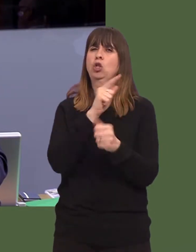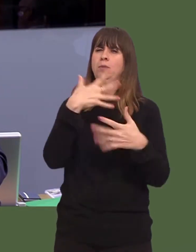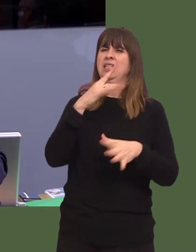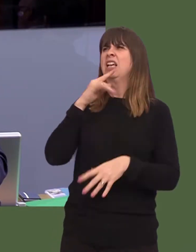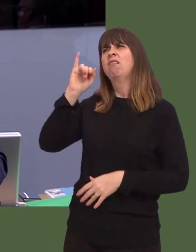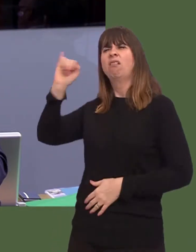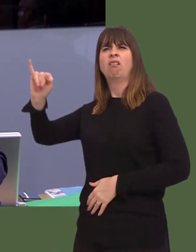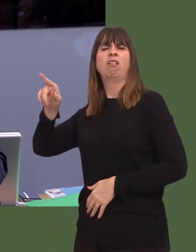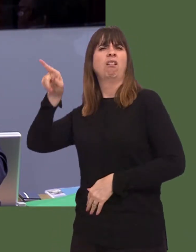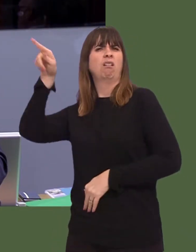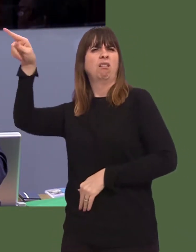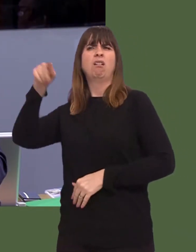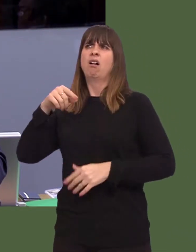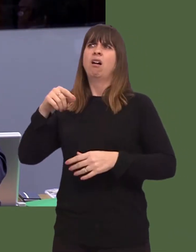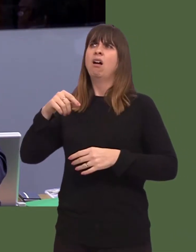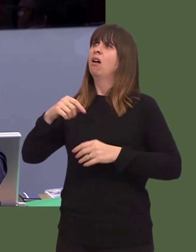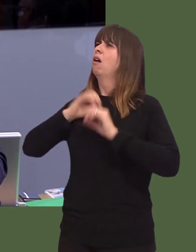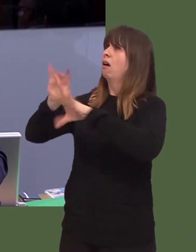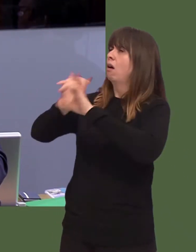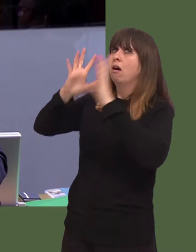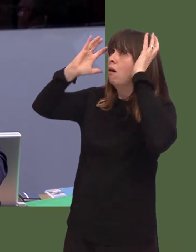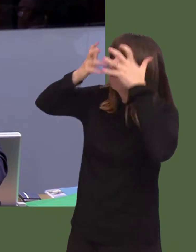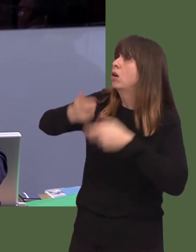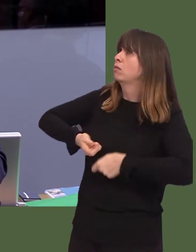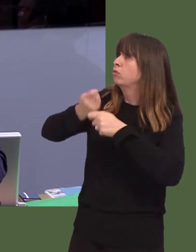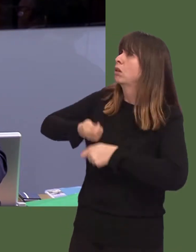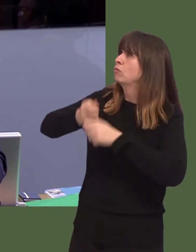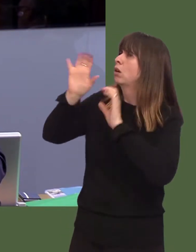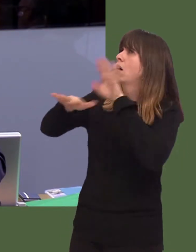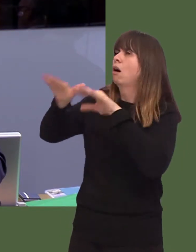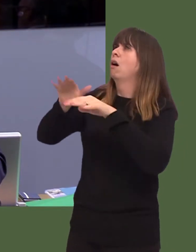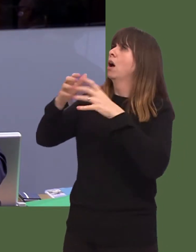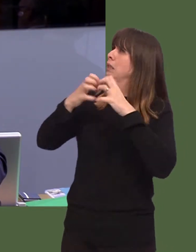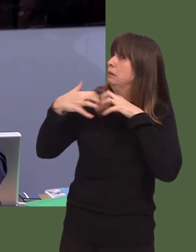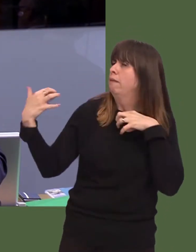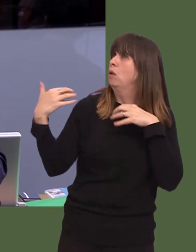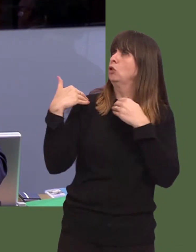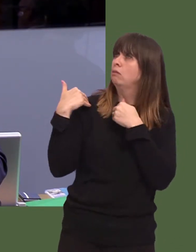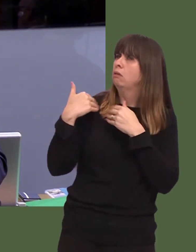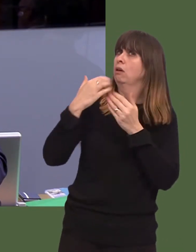it came to listening to concerns that you raised around devolution and maybe the constitutional fabric of the UK.